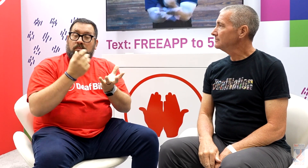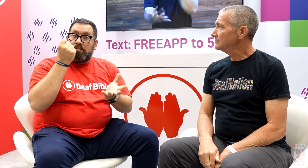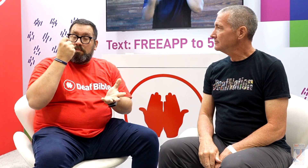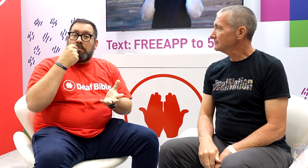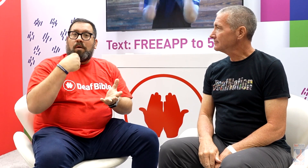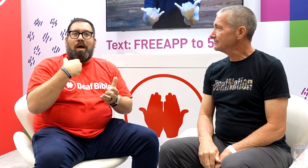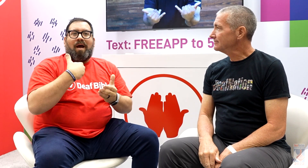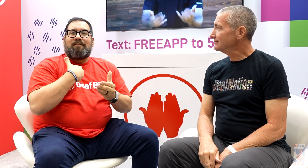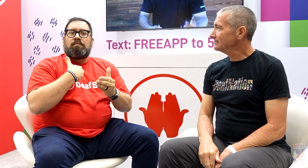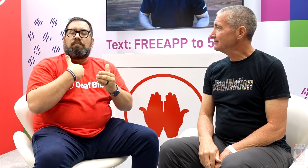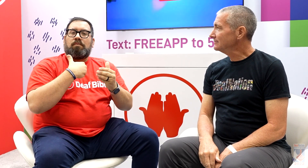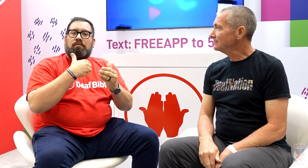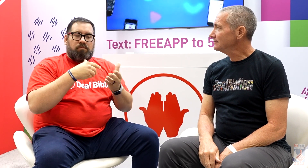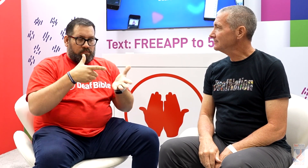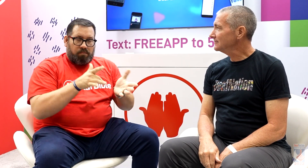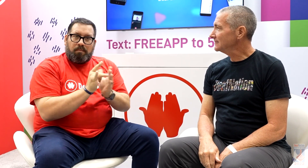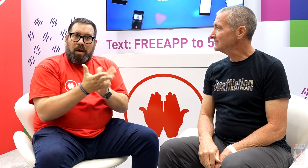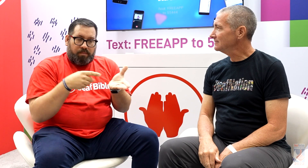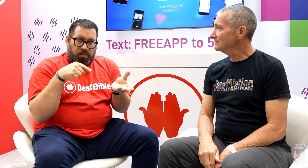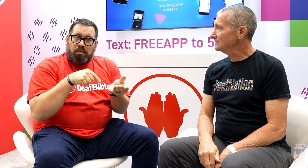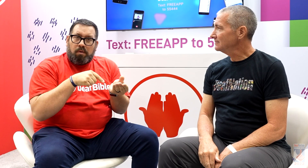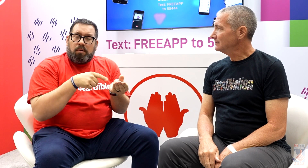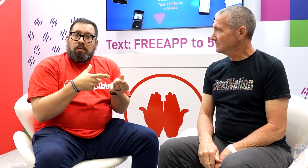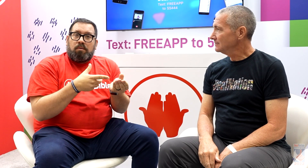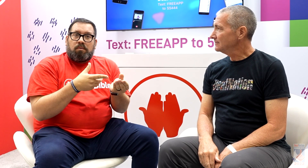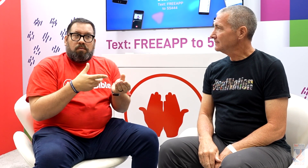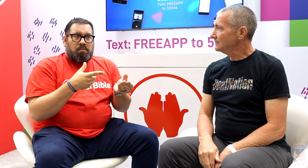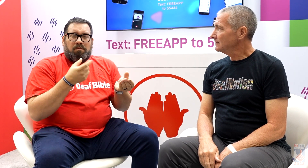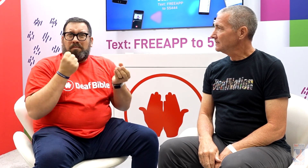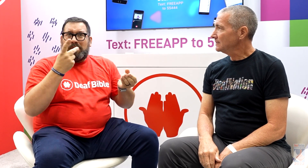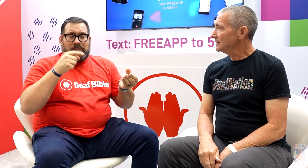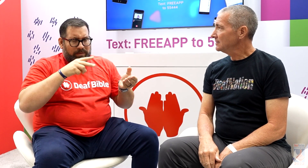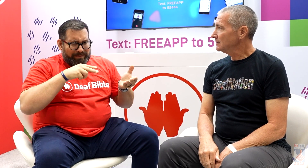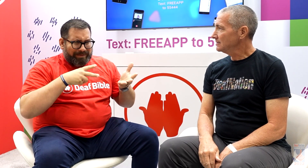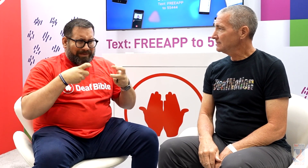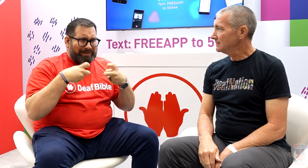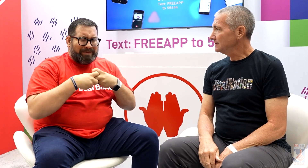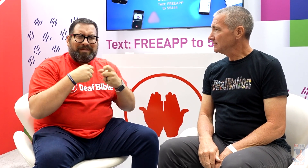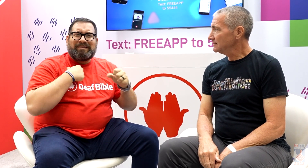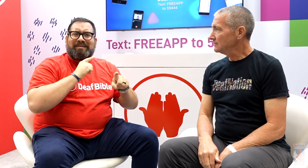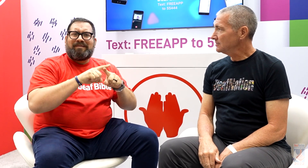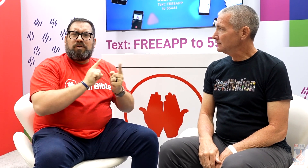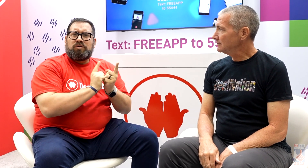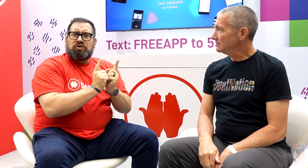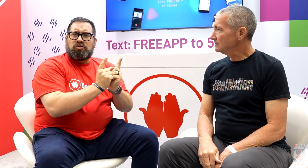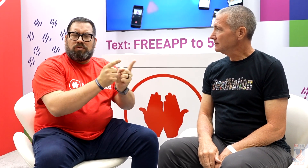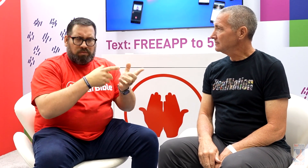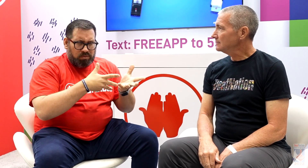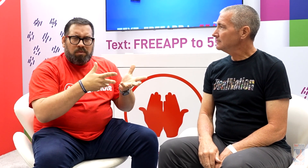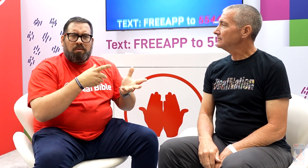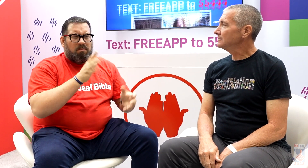Many people struggle with understanding and translating the Bible and many people have suggested